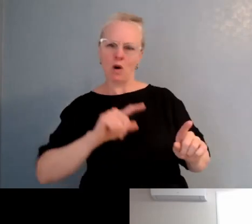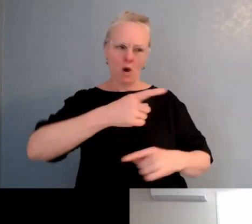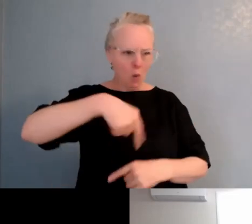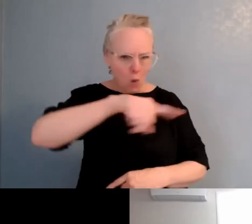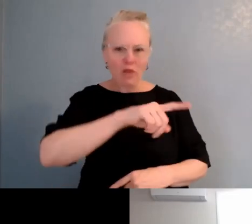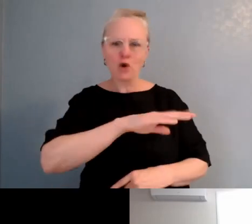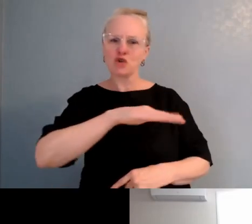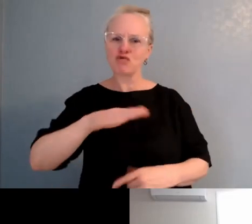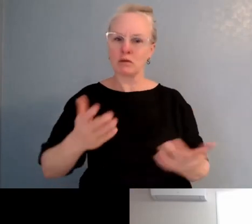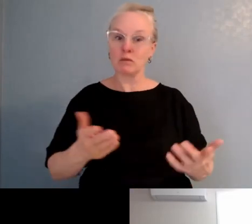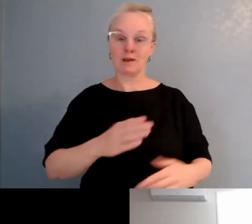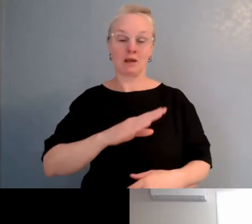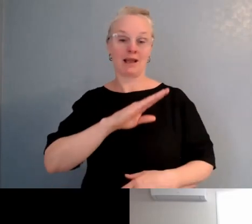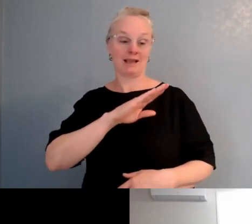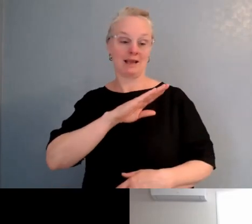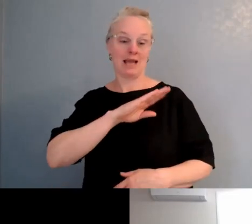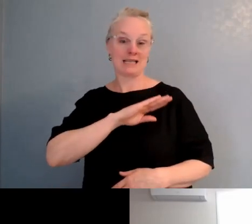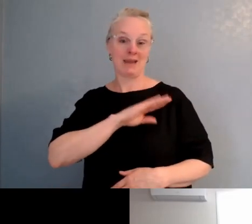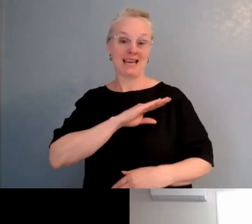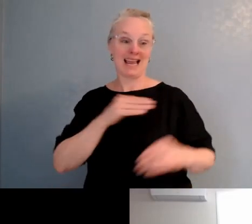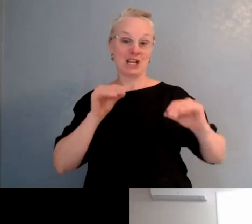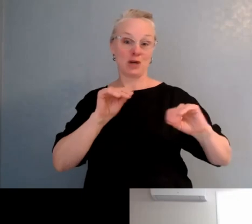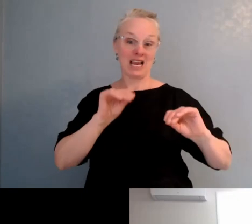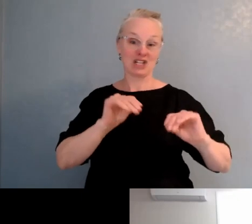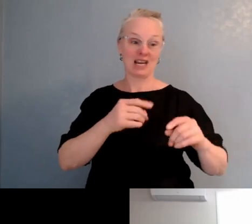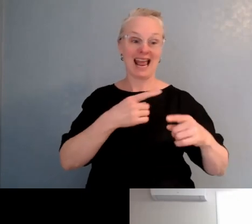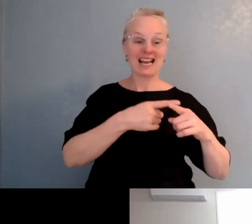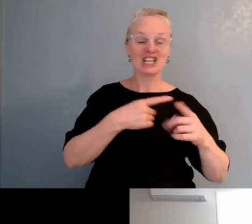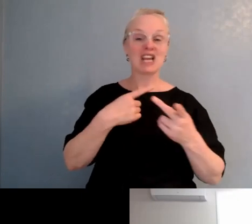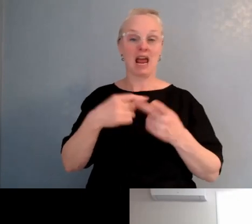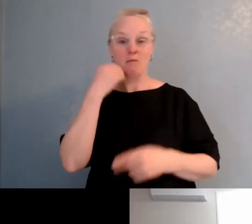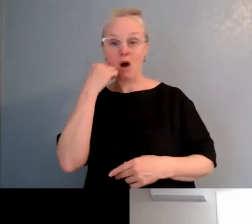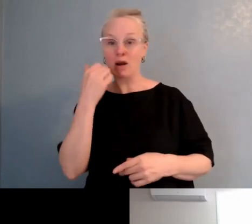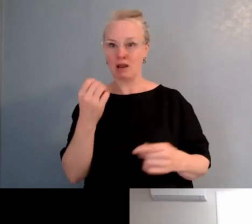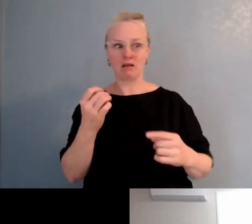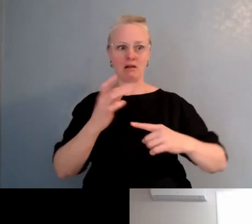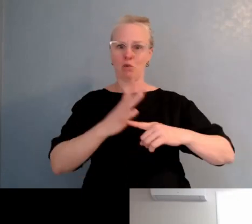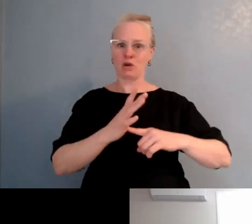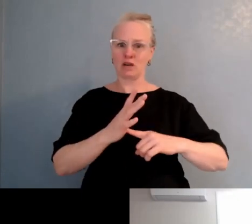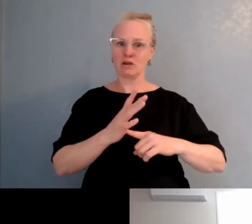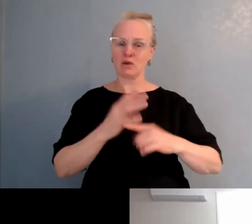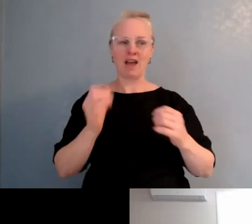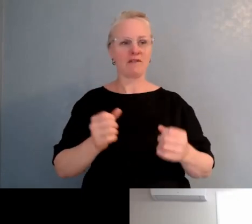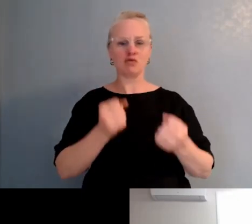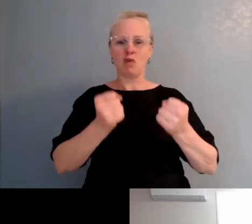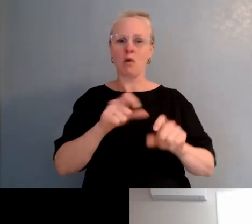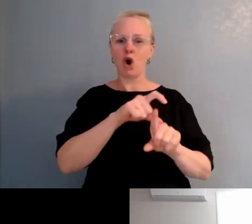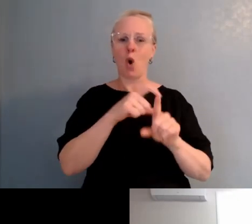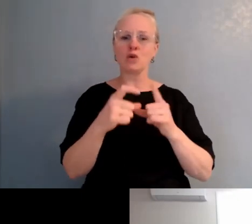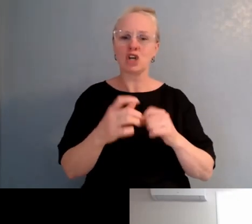obviously in English medium, but also in Māori medium as well, which seem to work really, really well. It's just pretty lucky our teachers,